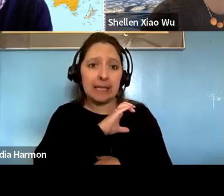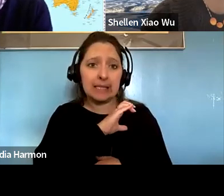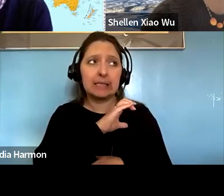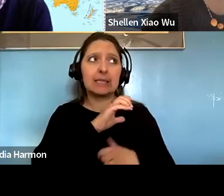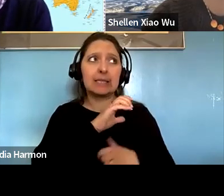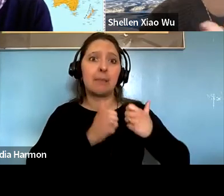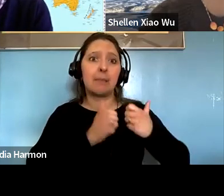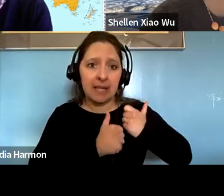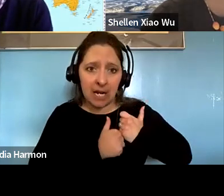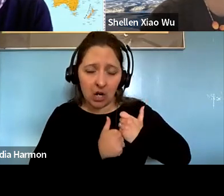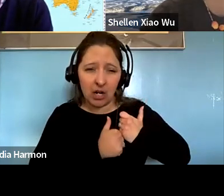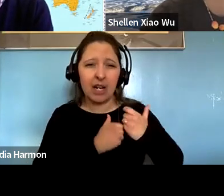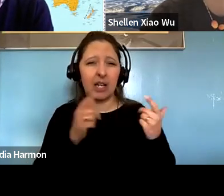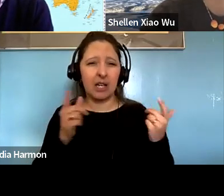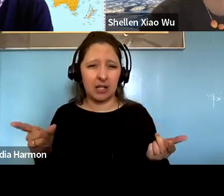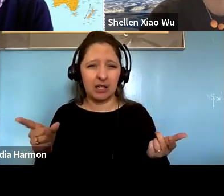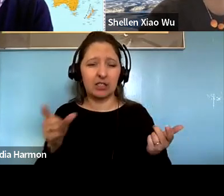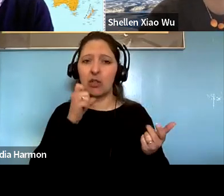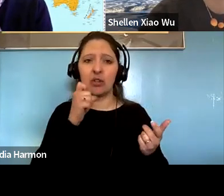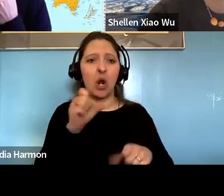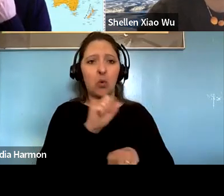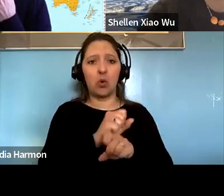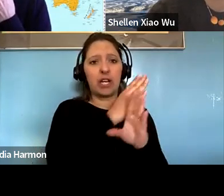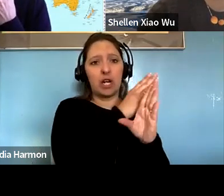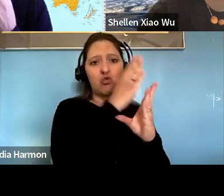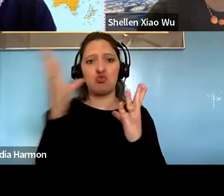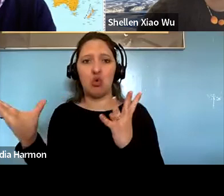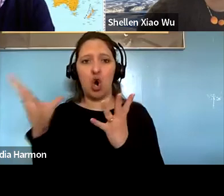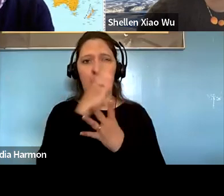Timothy Gill: So they're not working at cross purposes in some of these instances where they're like.